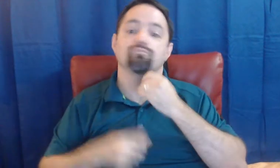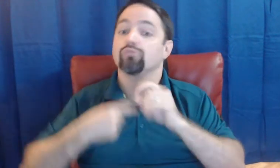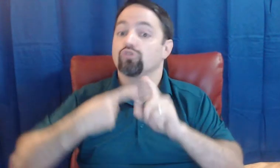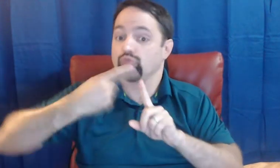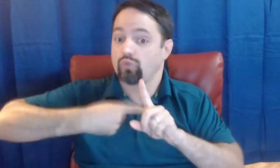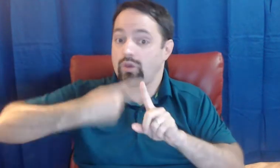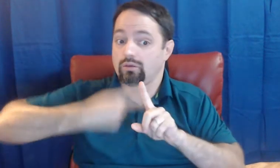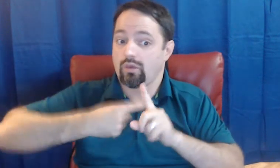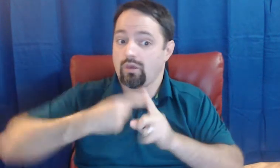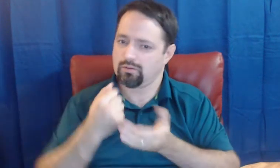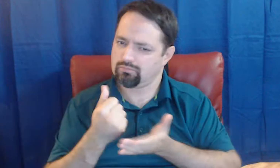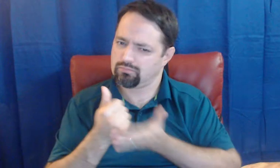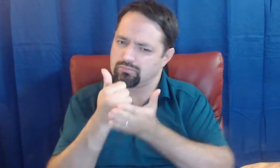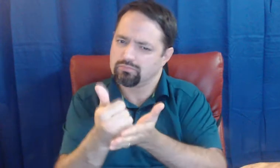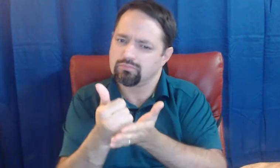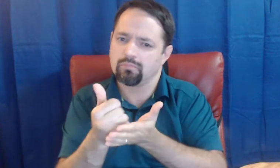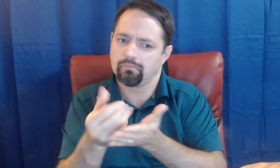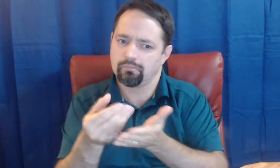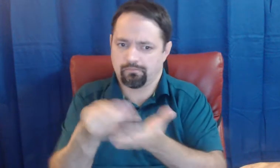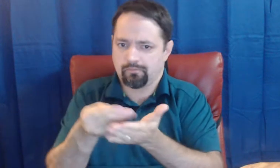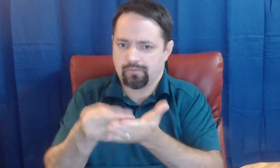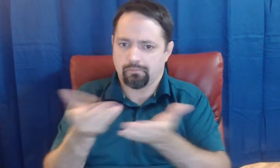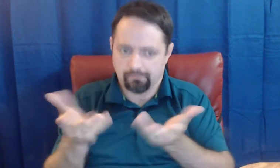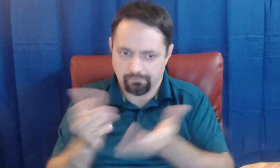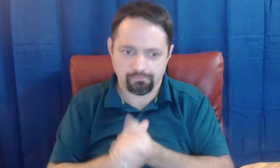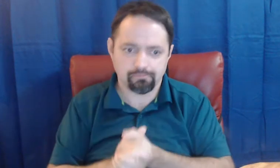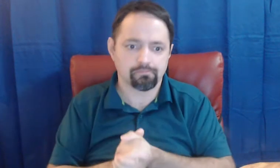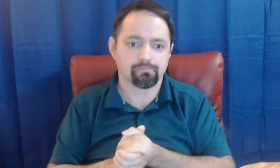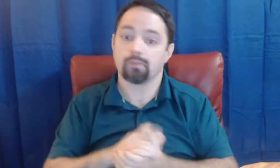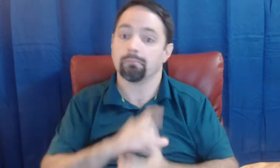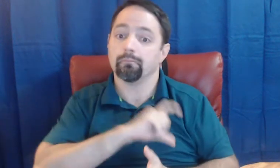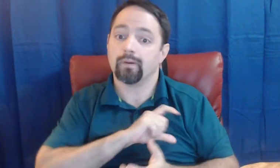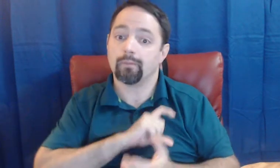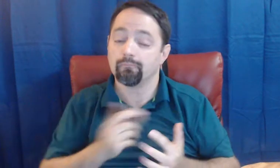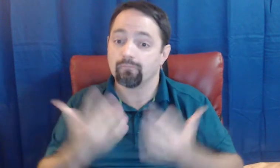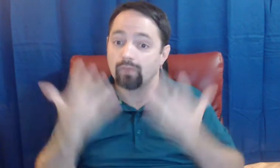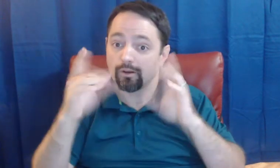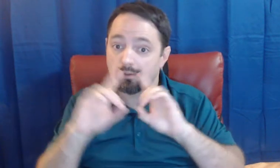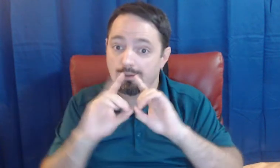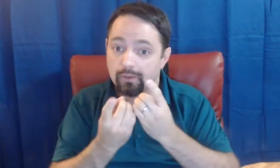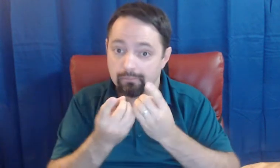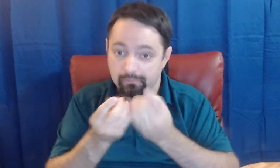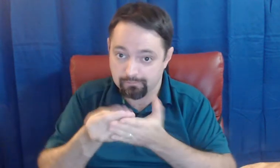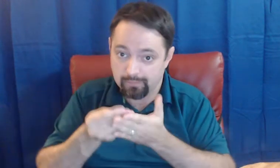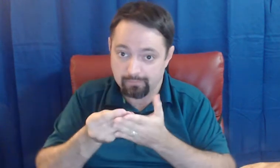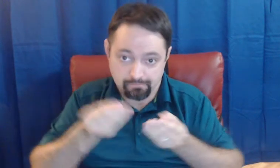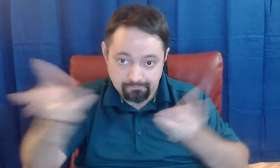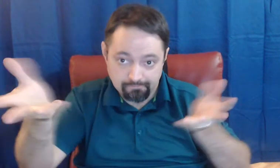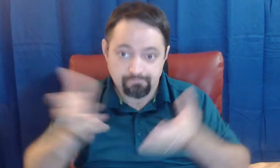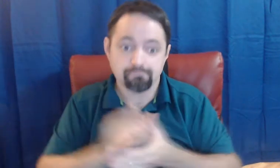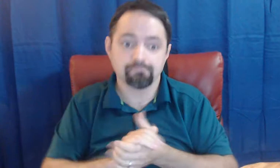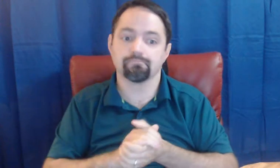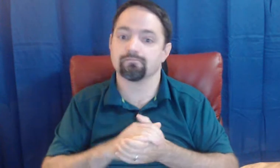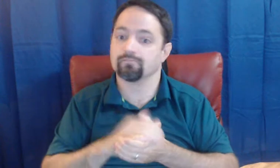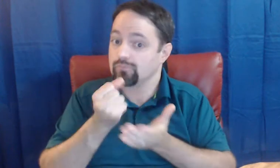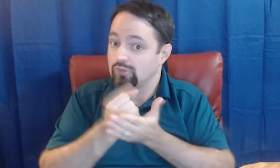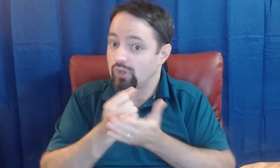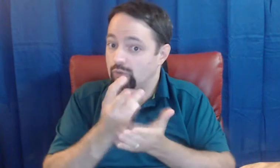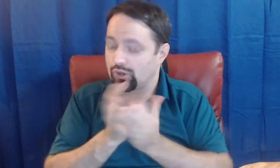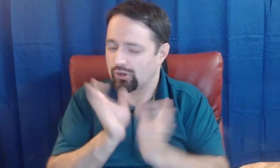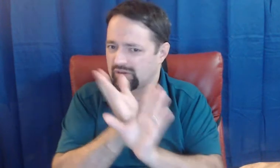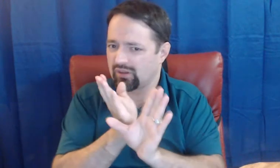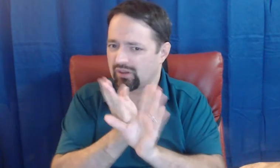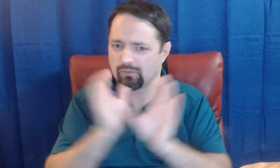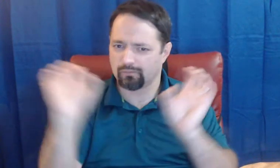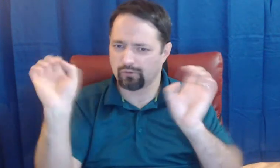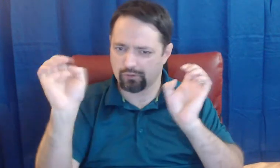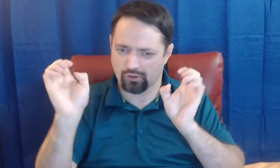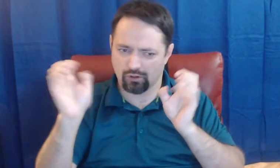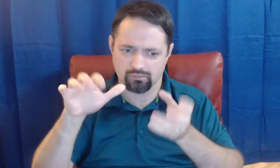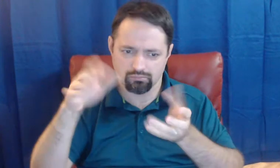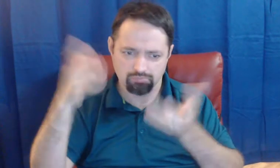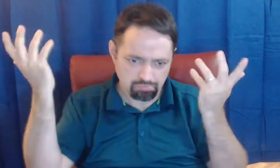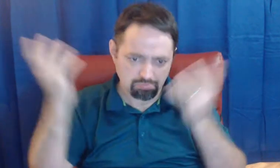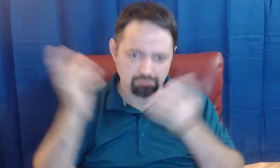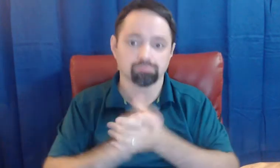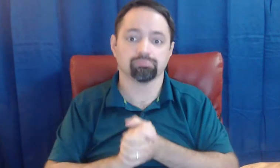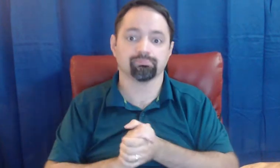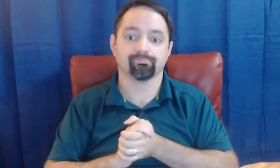rental assistance, police, fire, social worker/psychiatric/emergency, really for many things